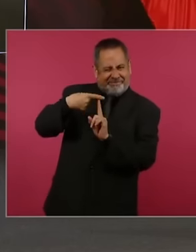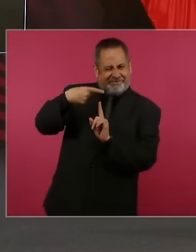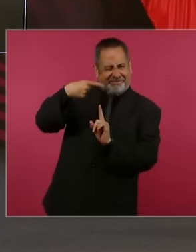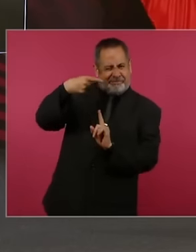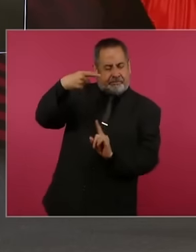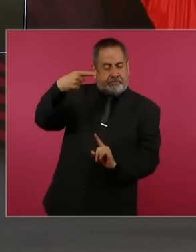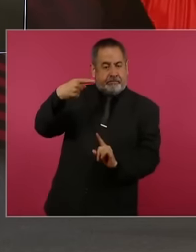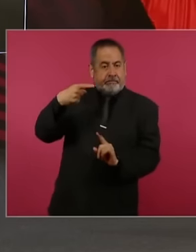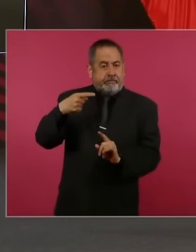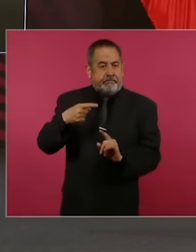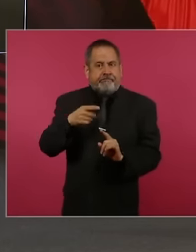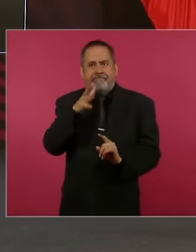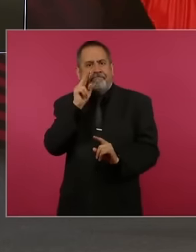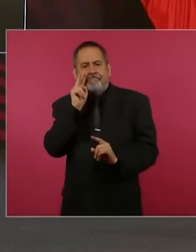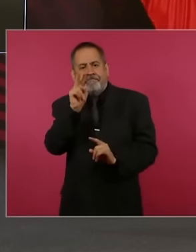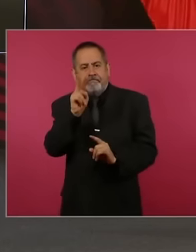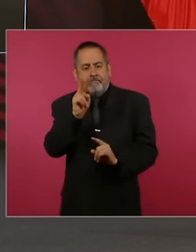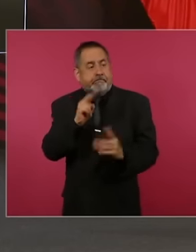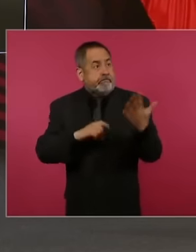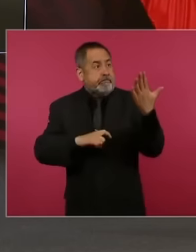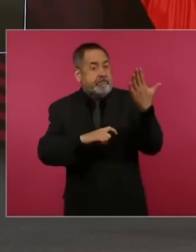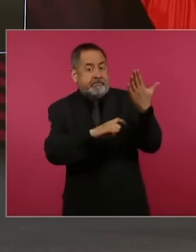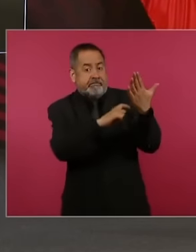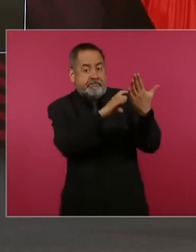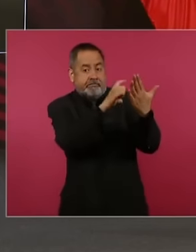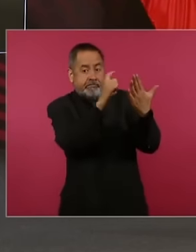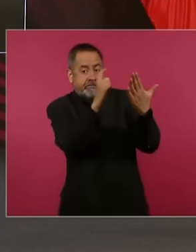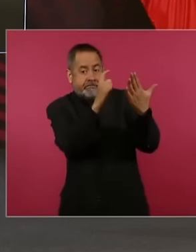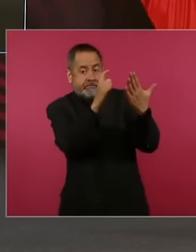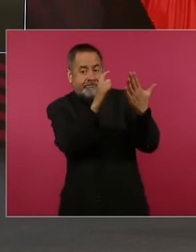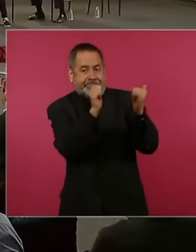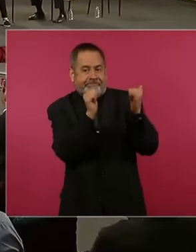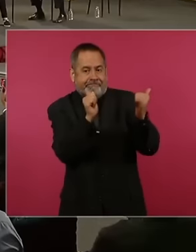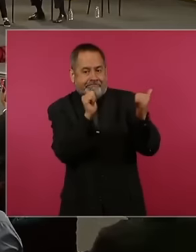the eclipses So this outer zone that now has a lot to do with what